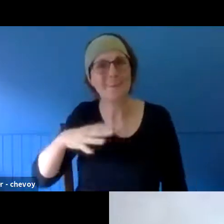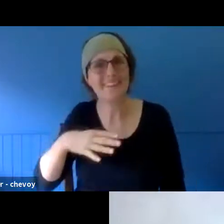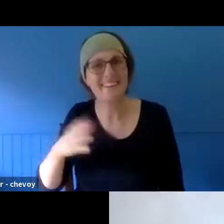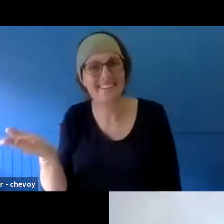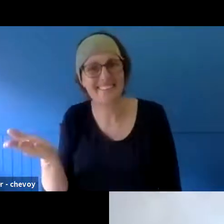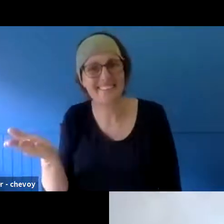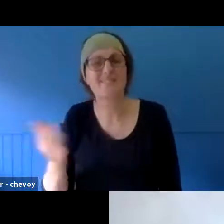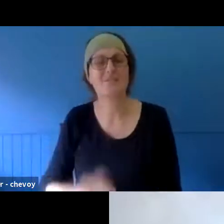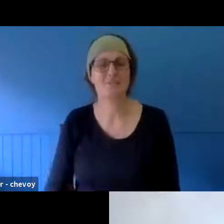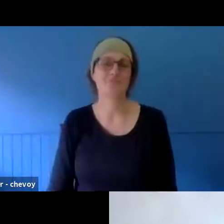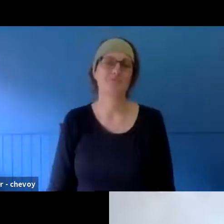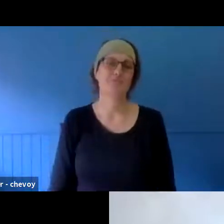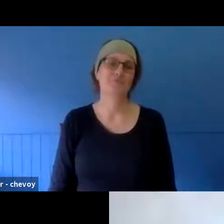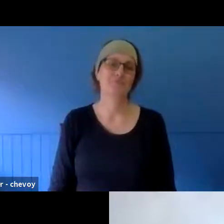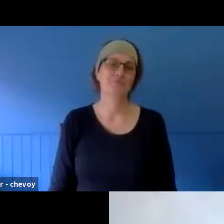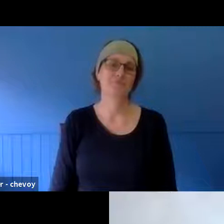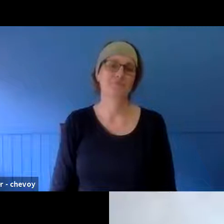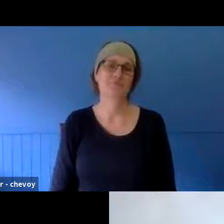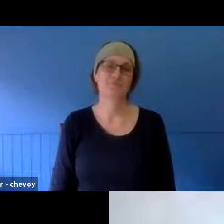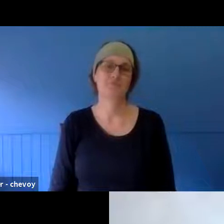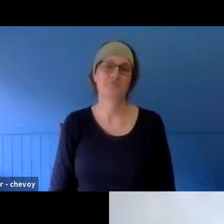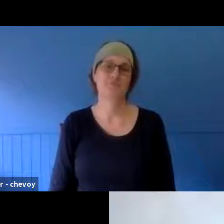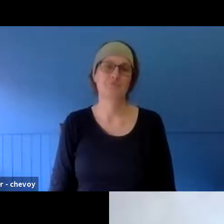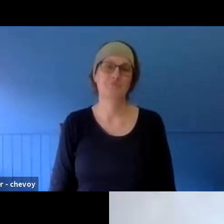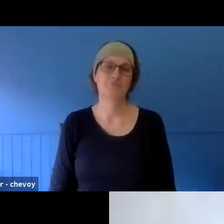towards a pool of water and spiralling out again, hoping to kind